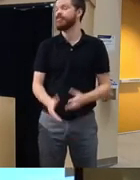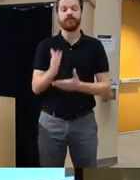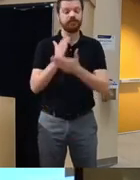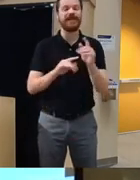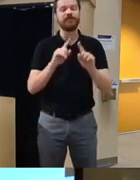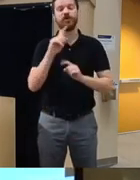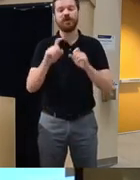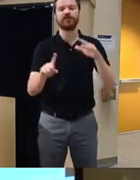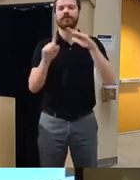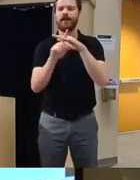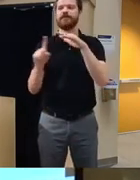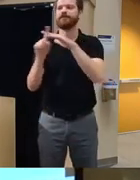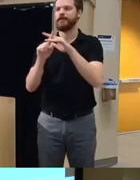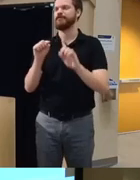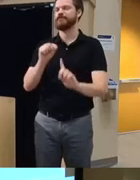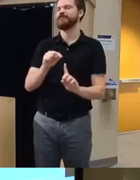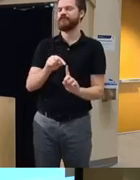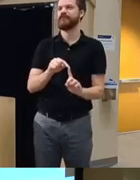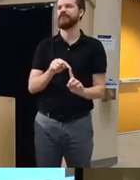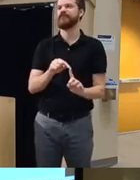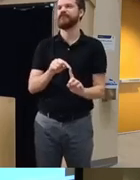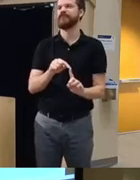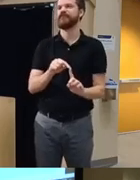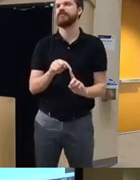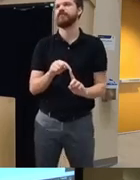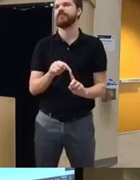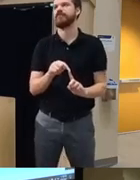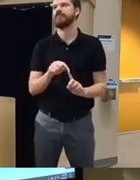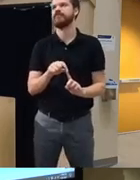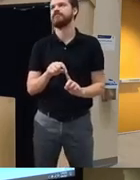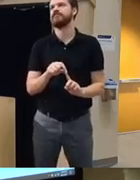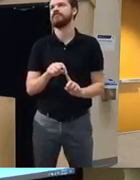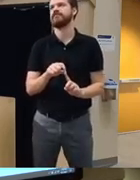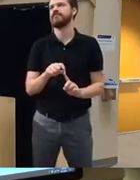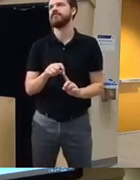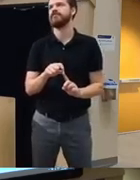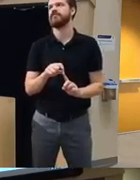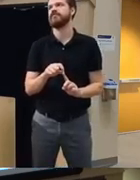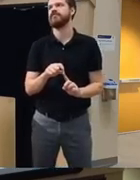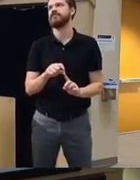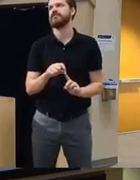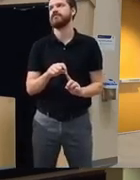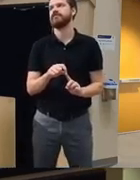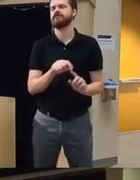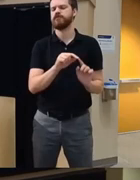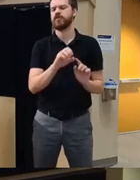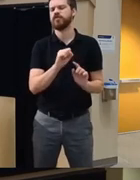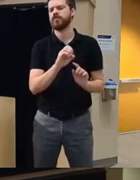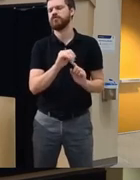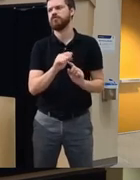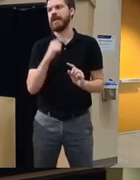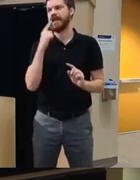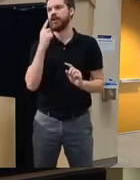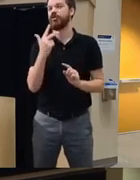relates to this question uh Bill small uh asked I think it's actually three-part question but I'll